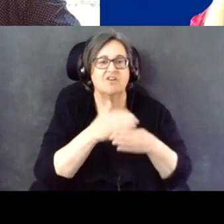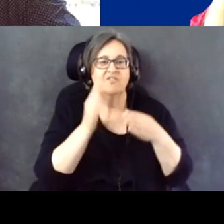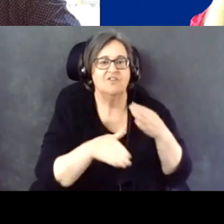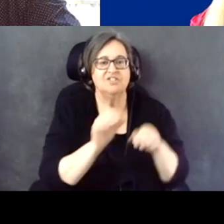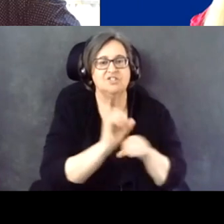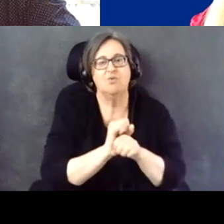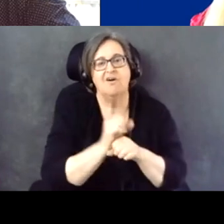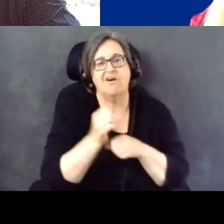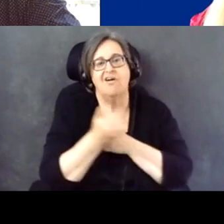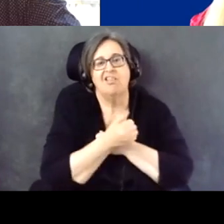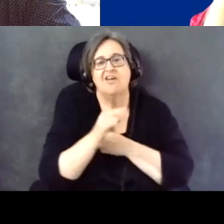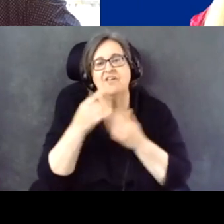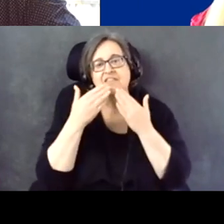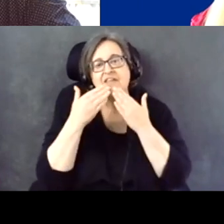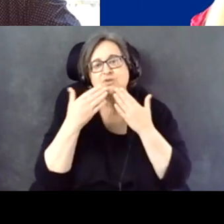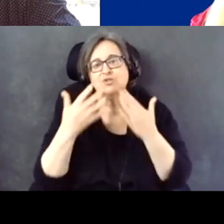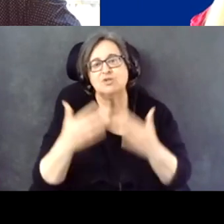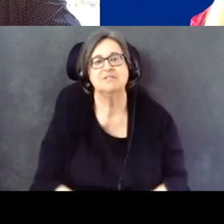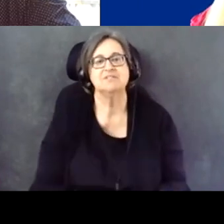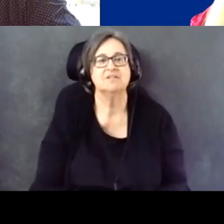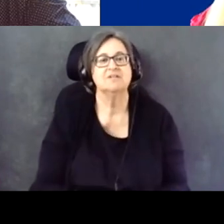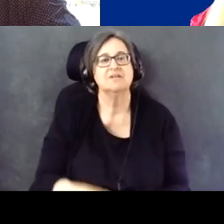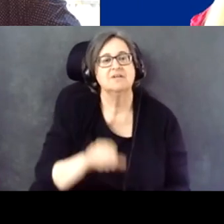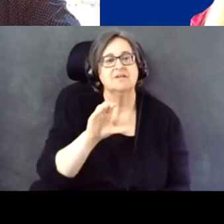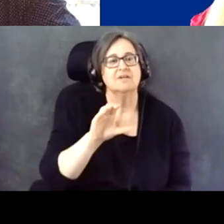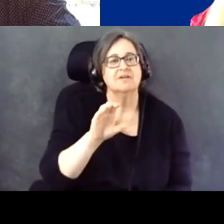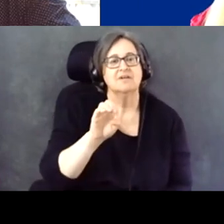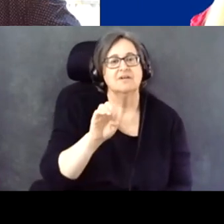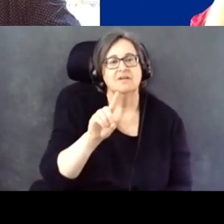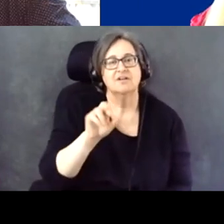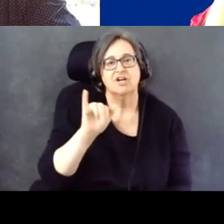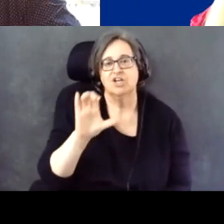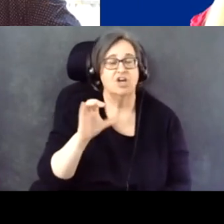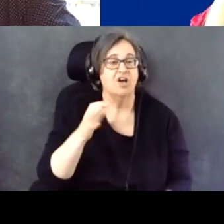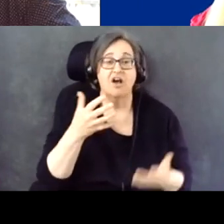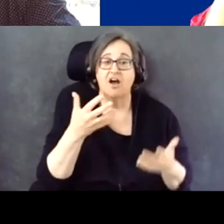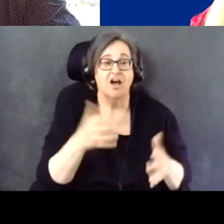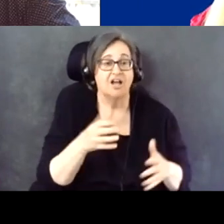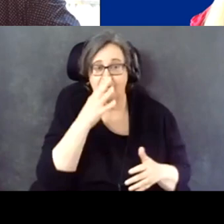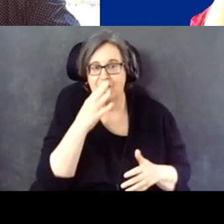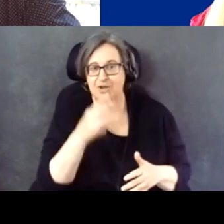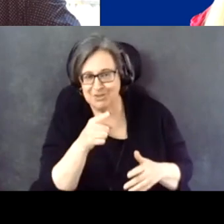Thank you so much. And Cedric, I don't want to leave you out of this, because you've done some fabulous